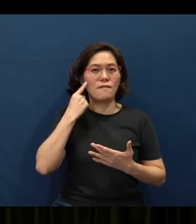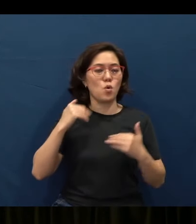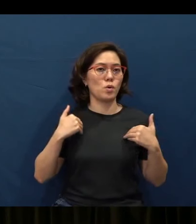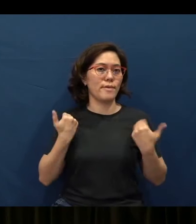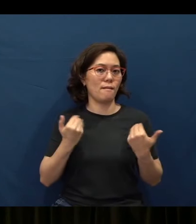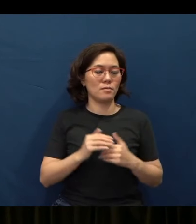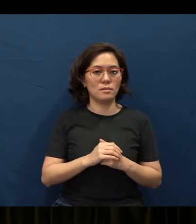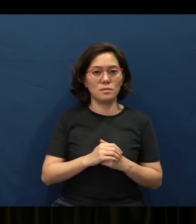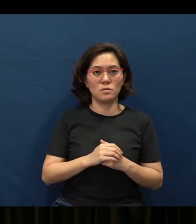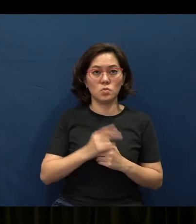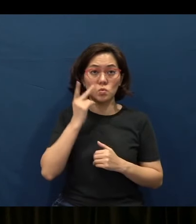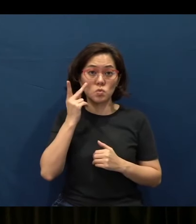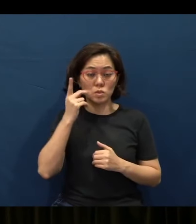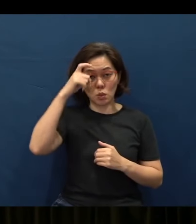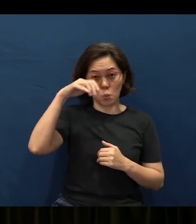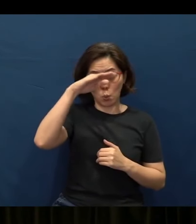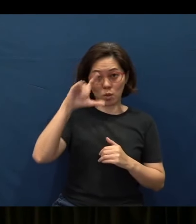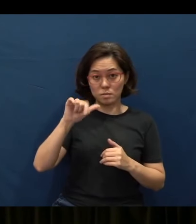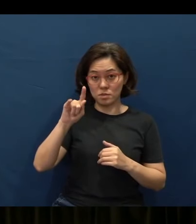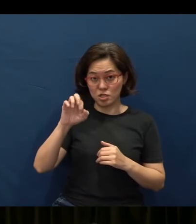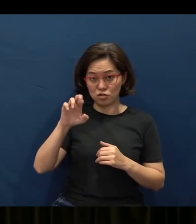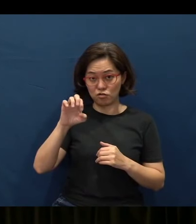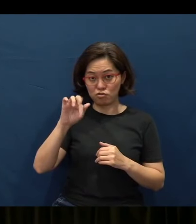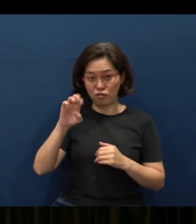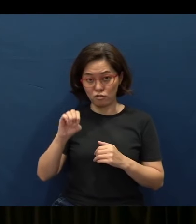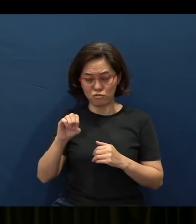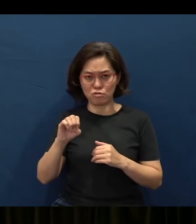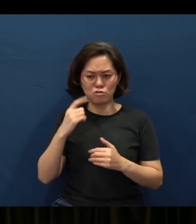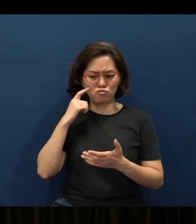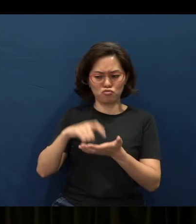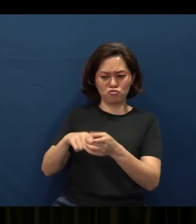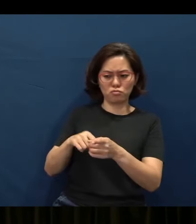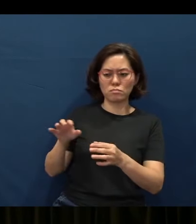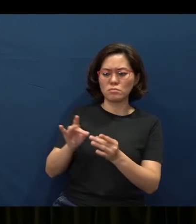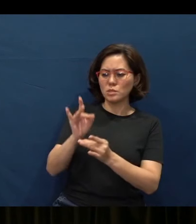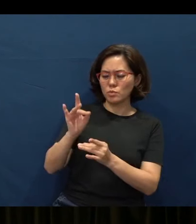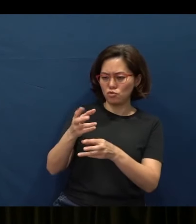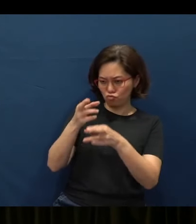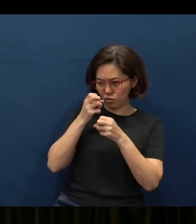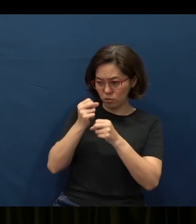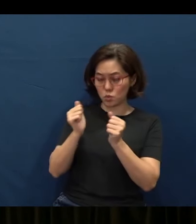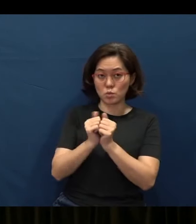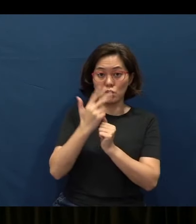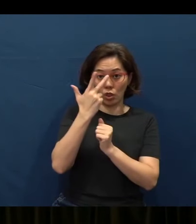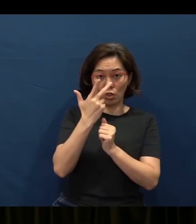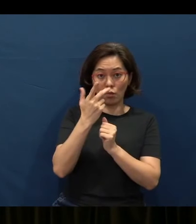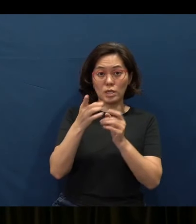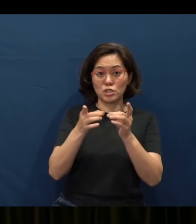You see, the wisdom literature generally denotes people's spiritual receptivity with three kinds of descriptions and labels.